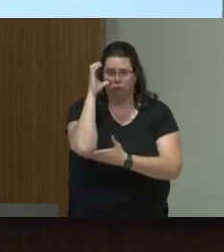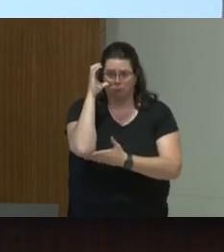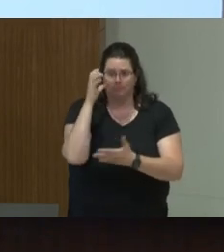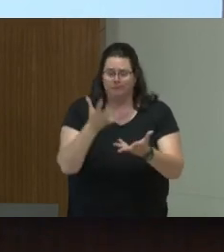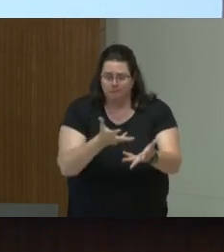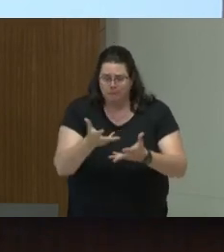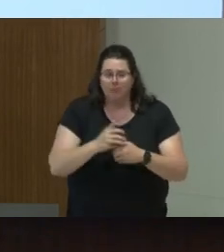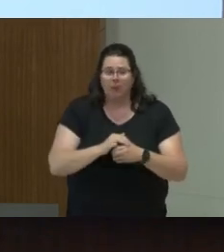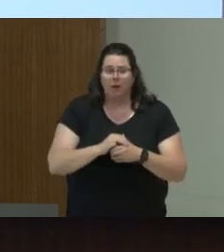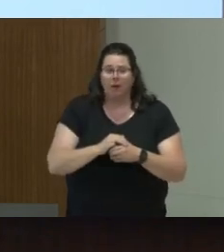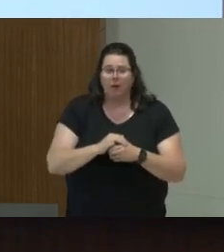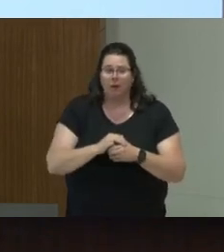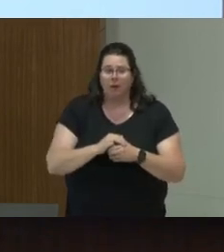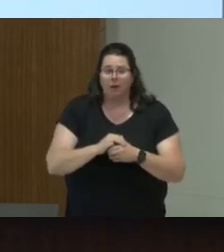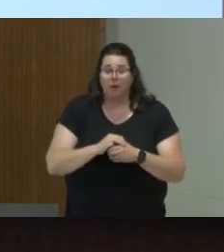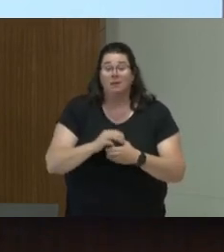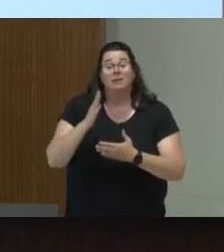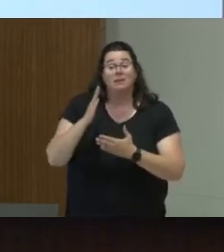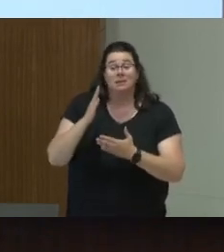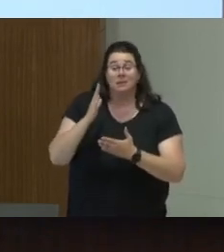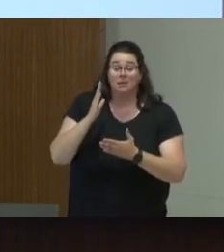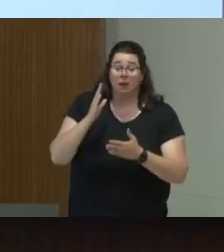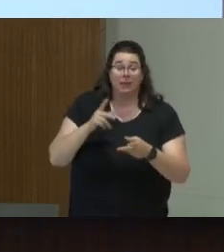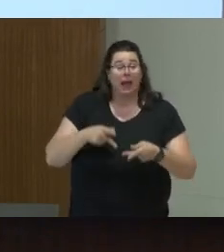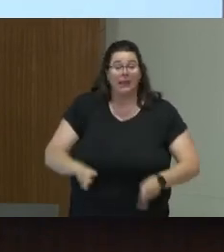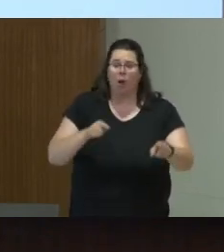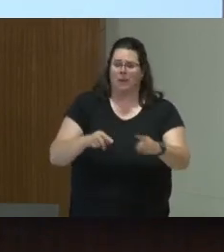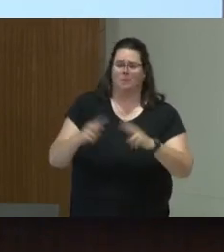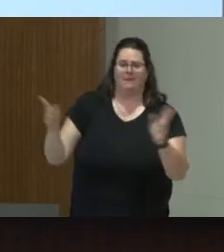you can be very negative about things, and they give you applause.